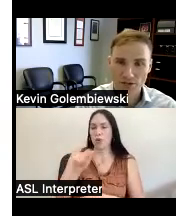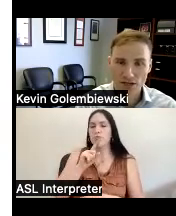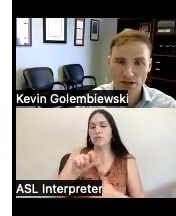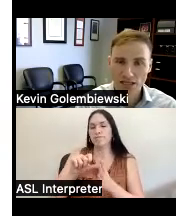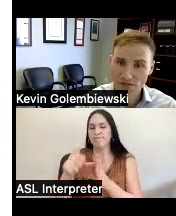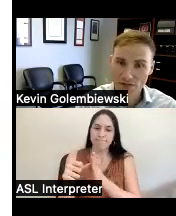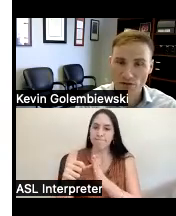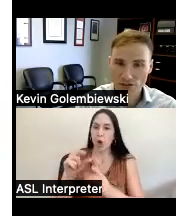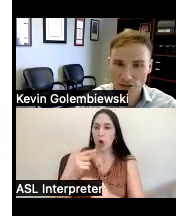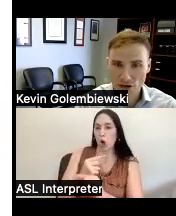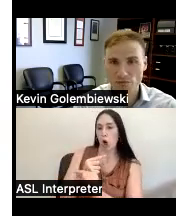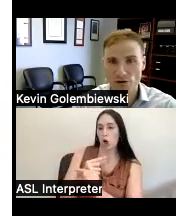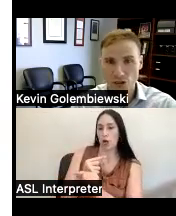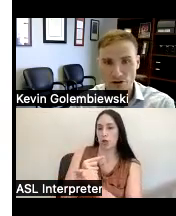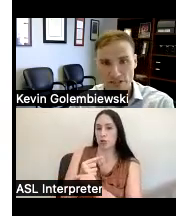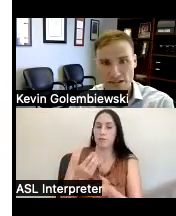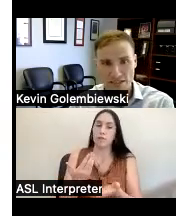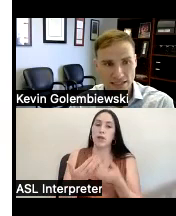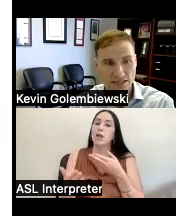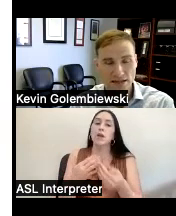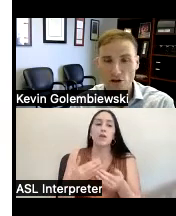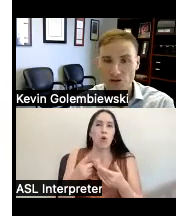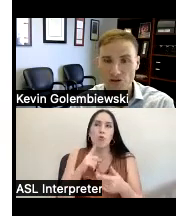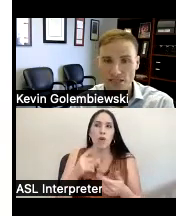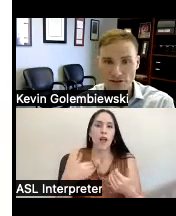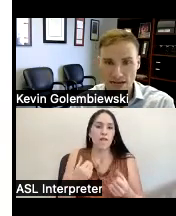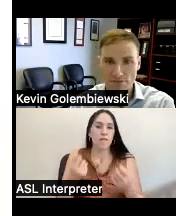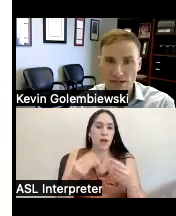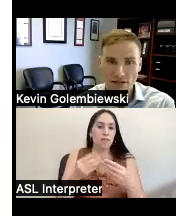even though there's a number of Alternatives that exist and that other states have adopted